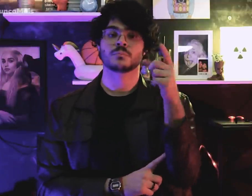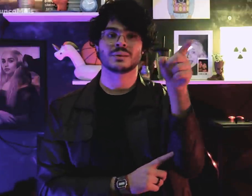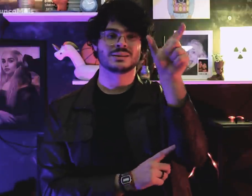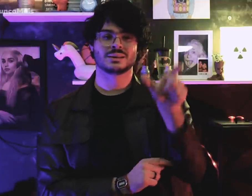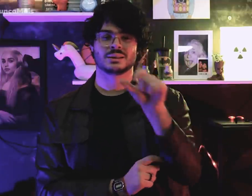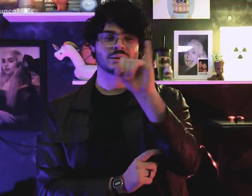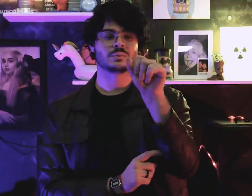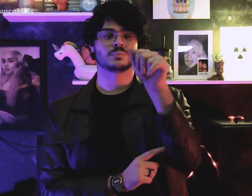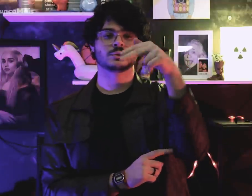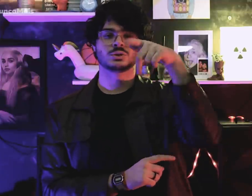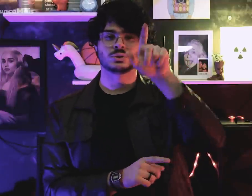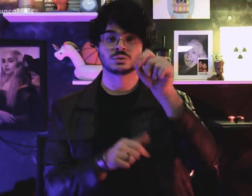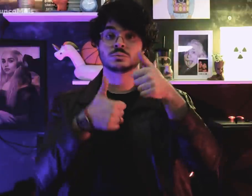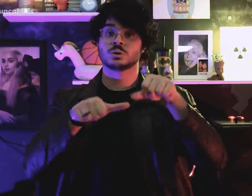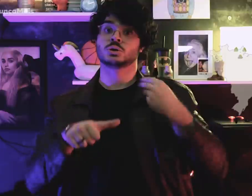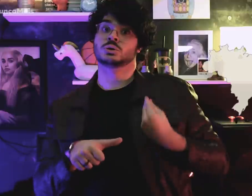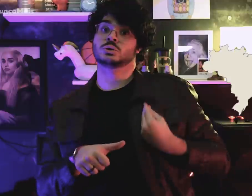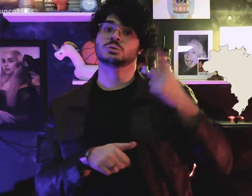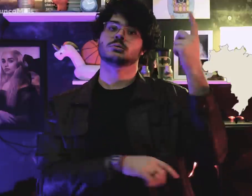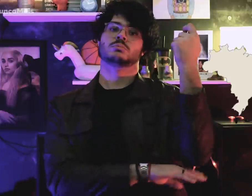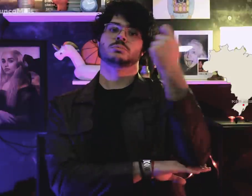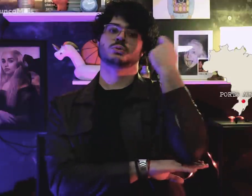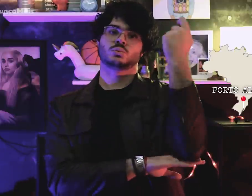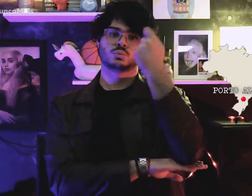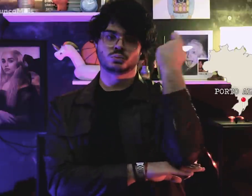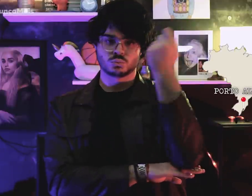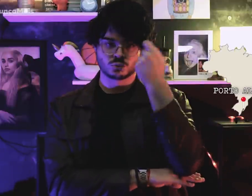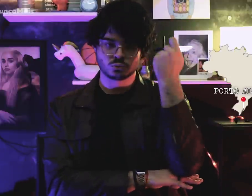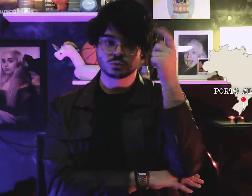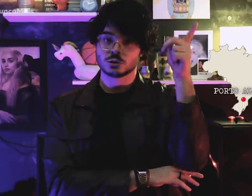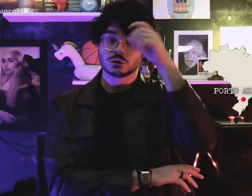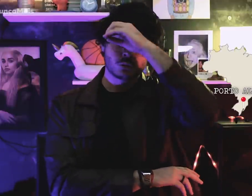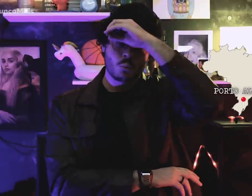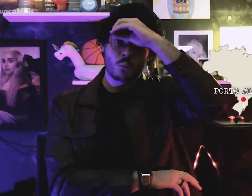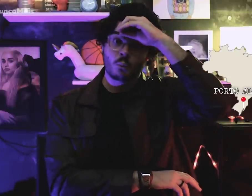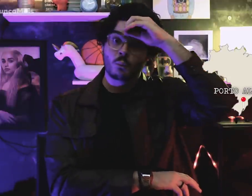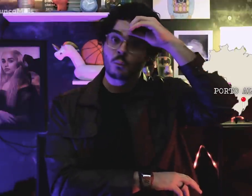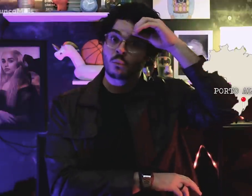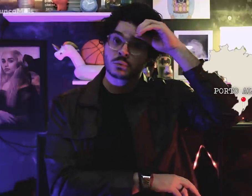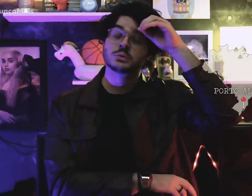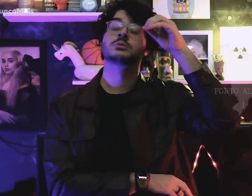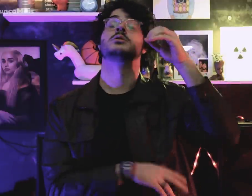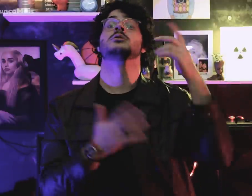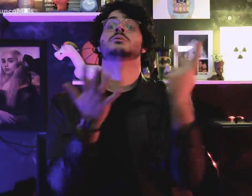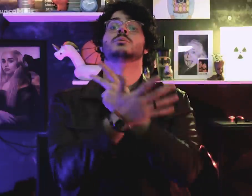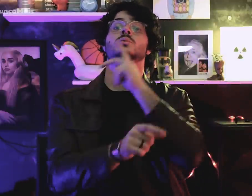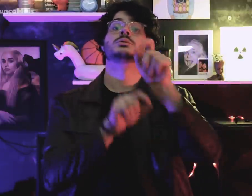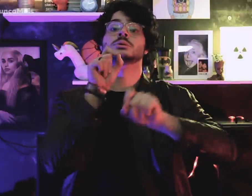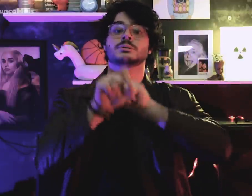Jango was in Porto Alegre-RS, Meanwhile...